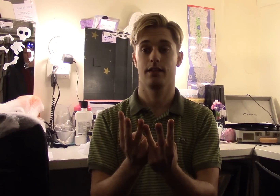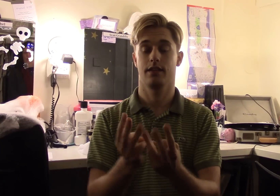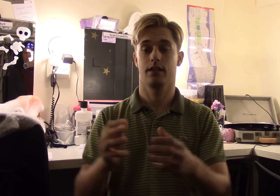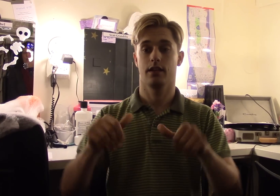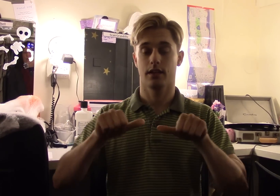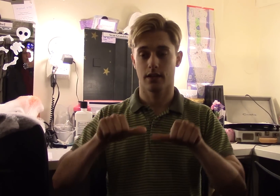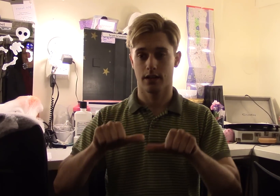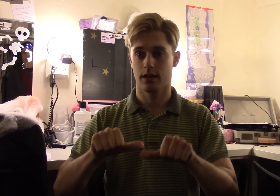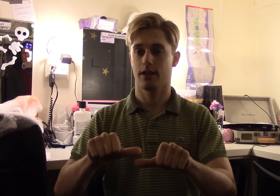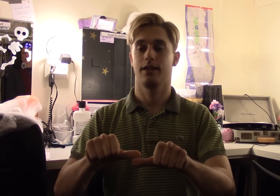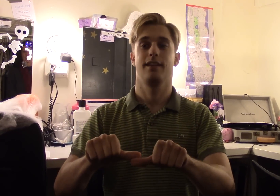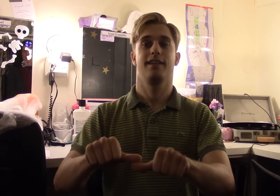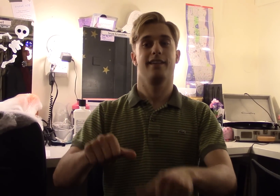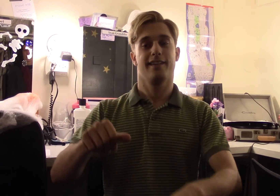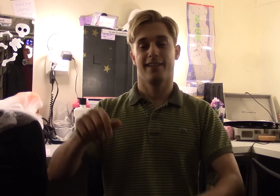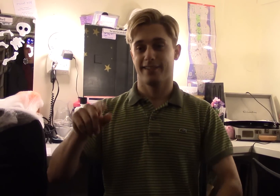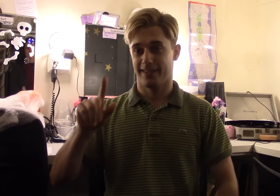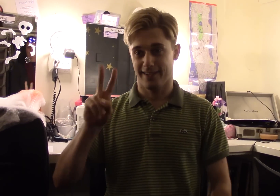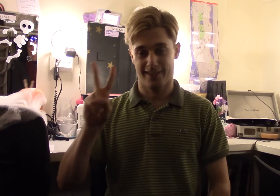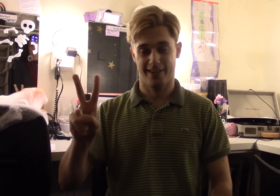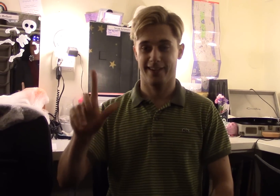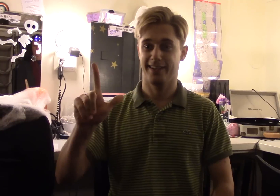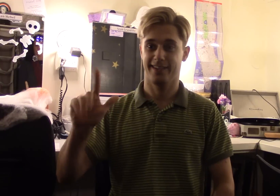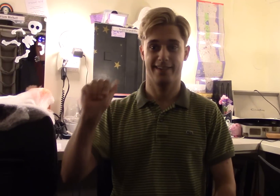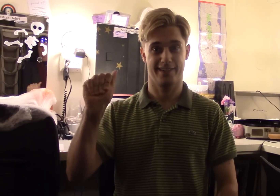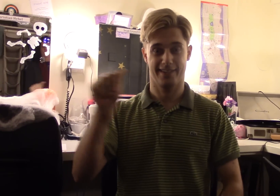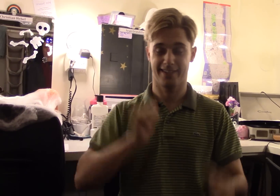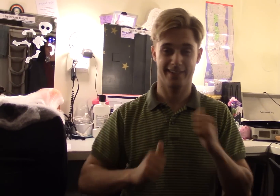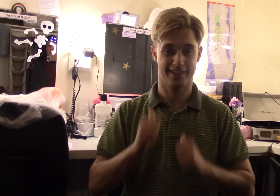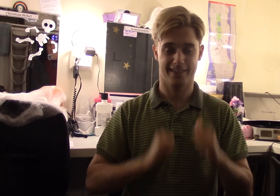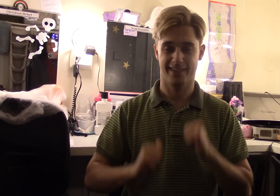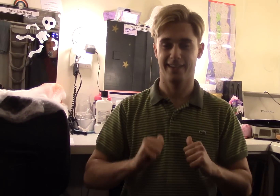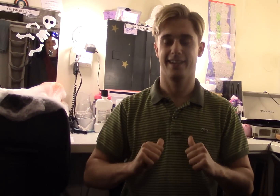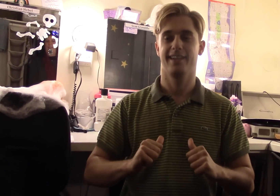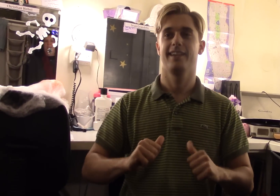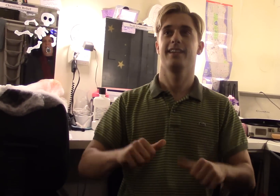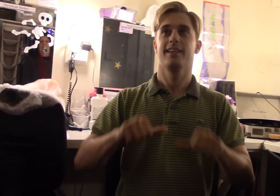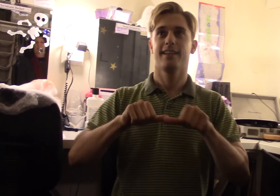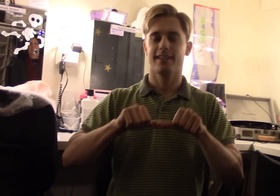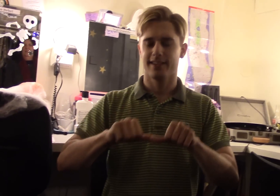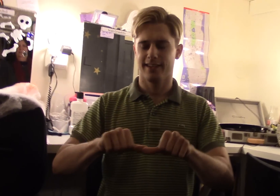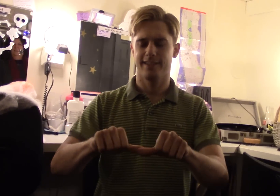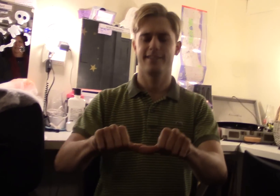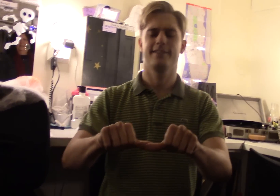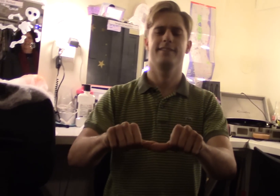workshop to ICA to